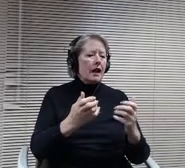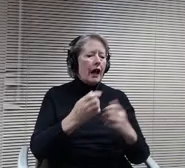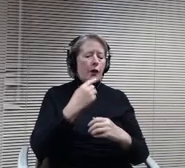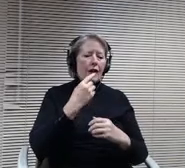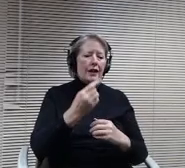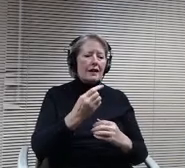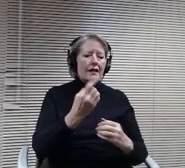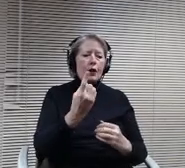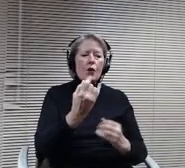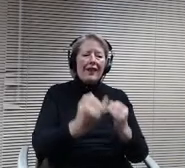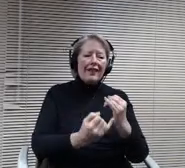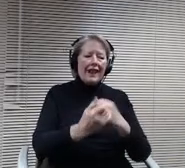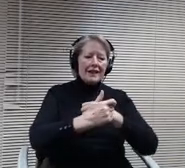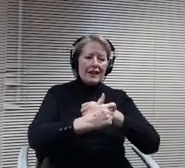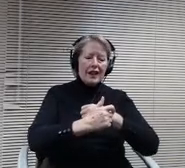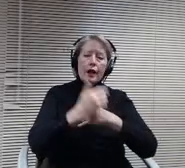everybody that provided feedback and input.